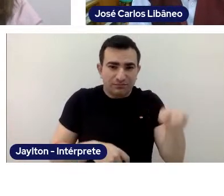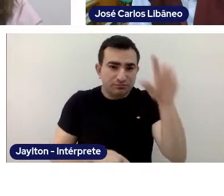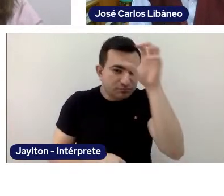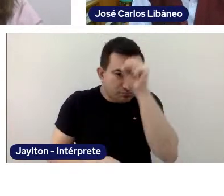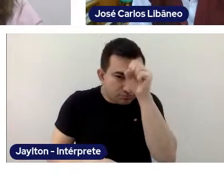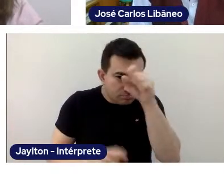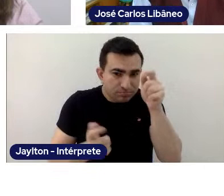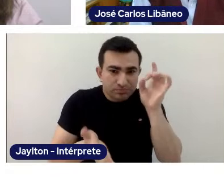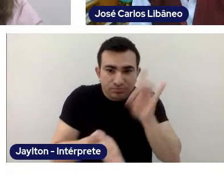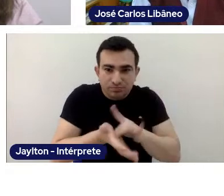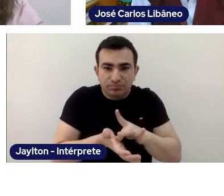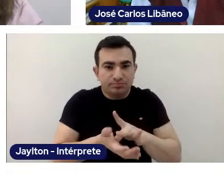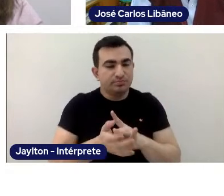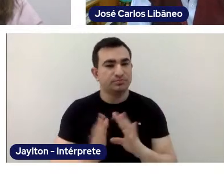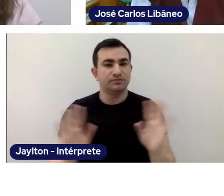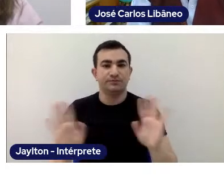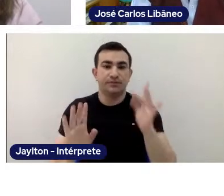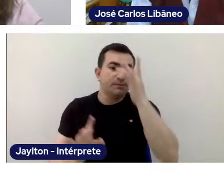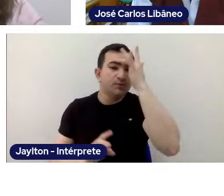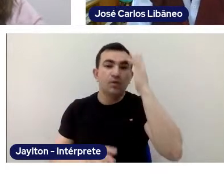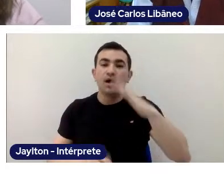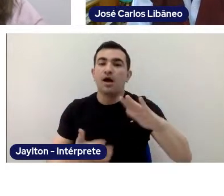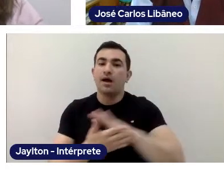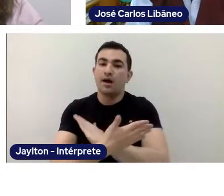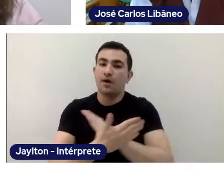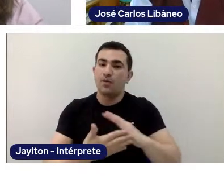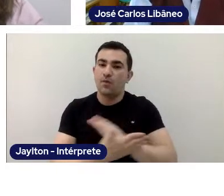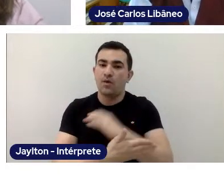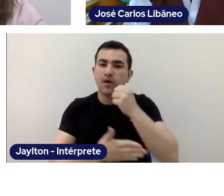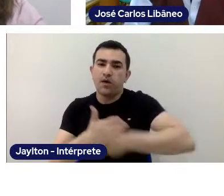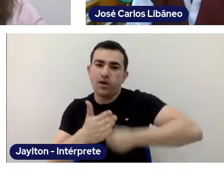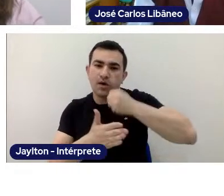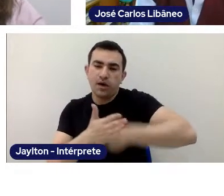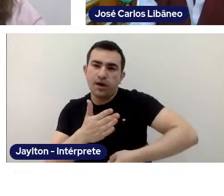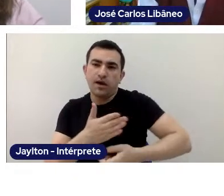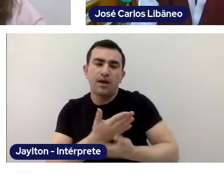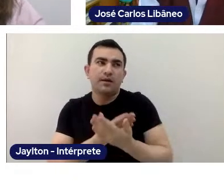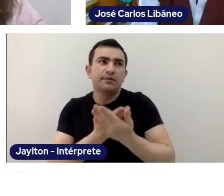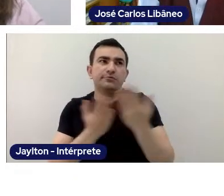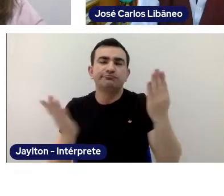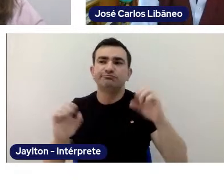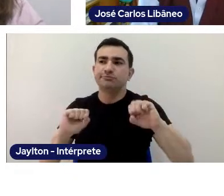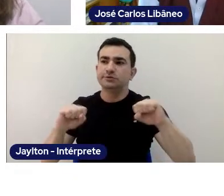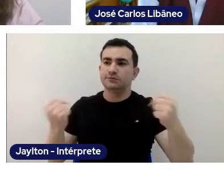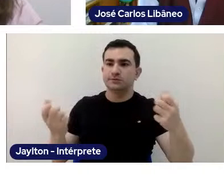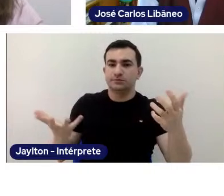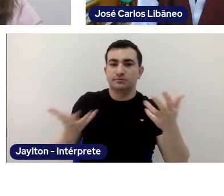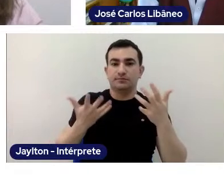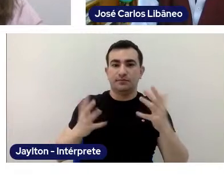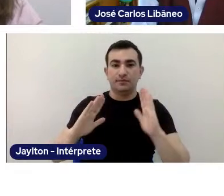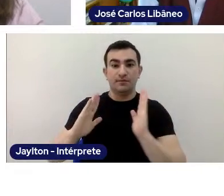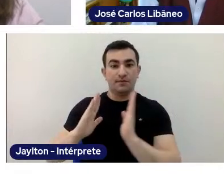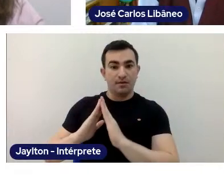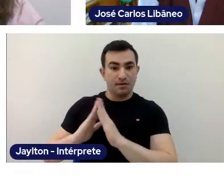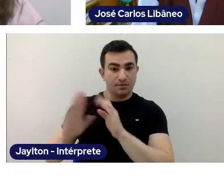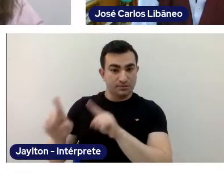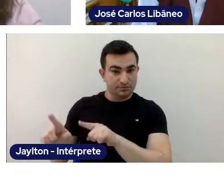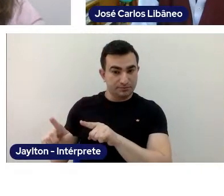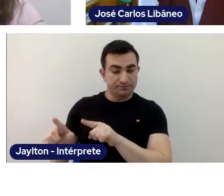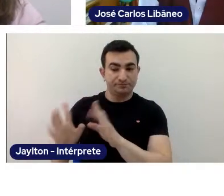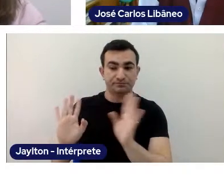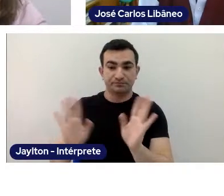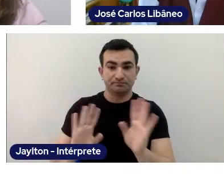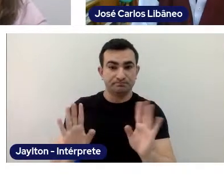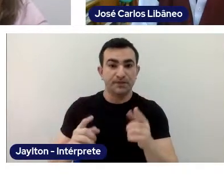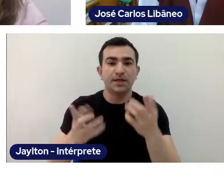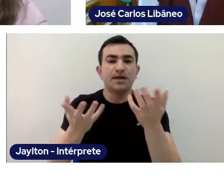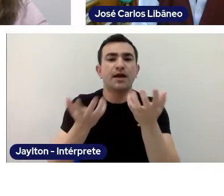those who defend homeschooling, it is not that they want 40 million brazilian students to be educated at their homes. What they want is, exclusively,